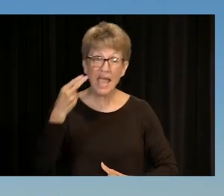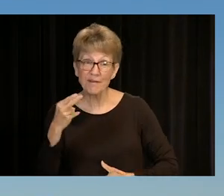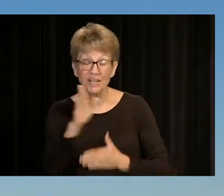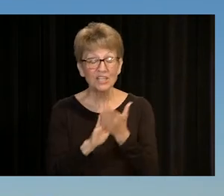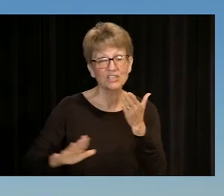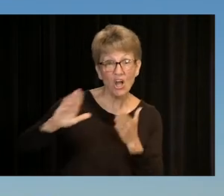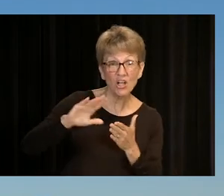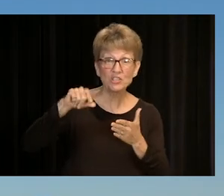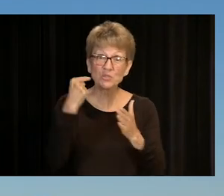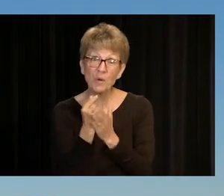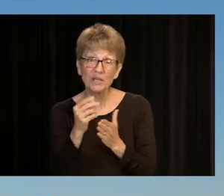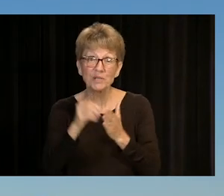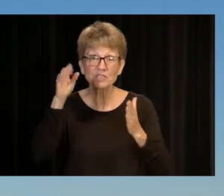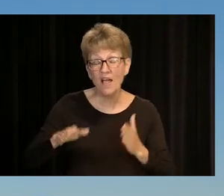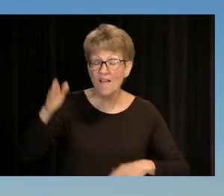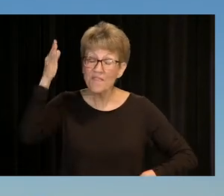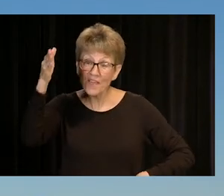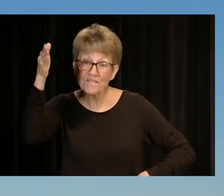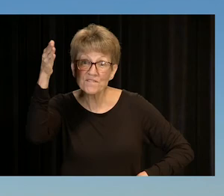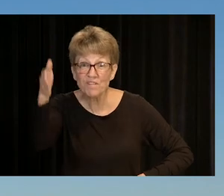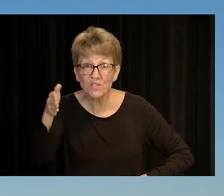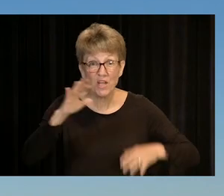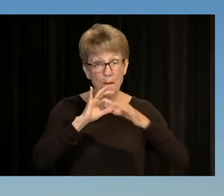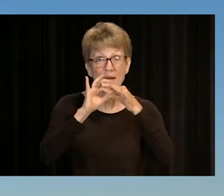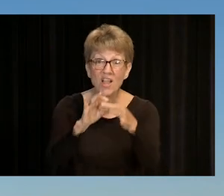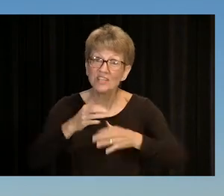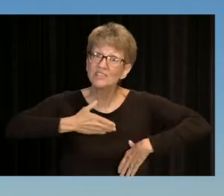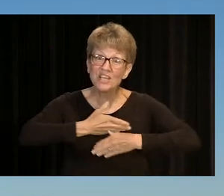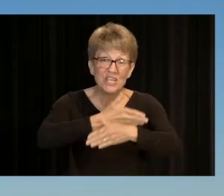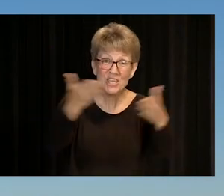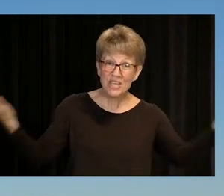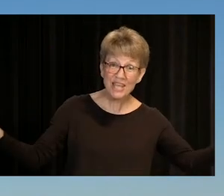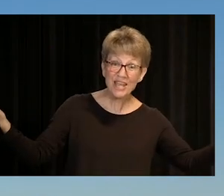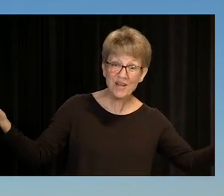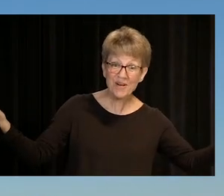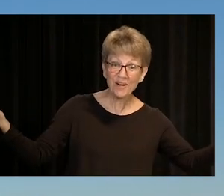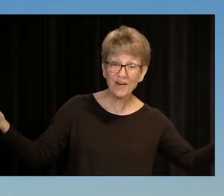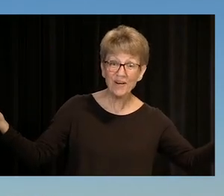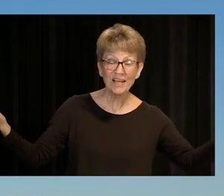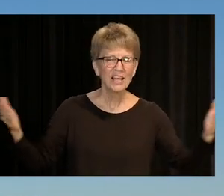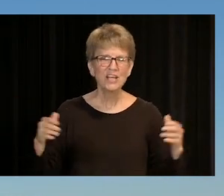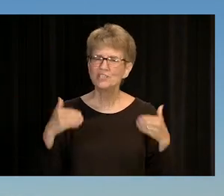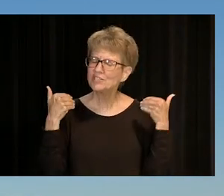THE FUTURE IS YOURS! SIMPLY DIVE IN.